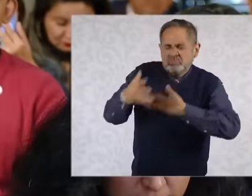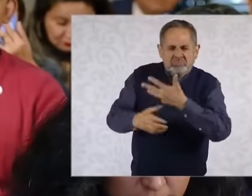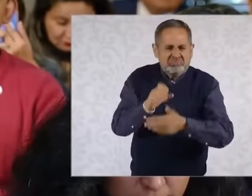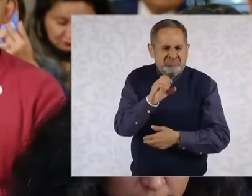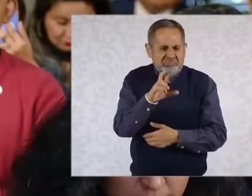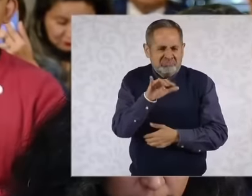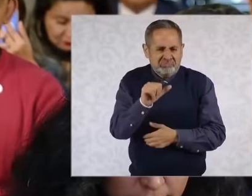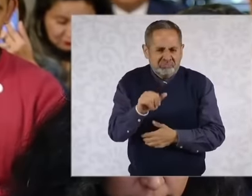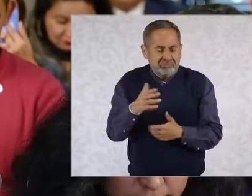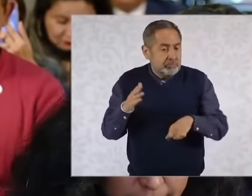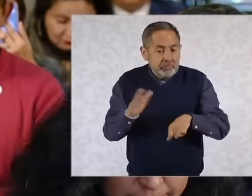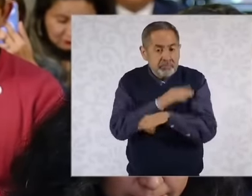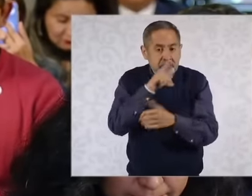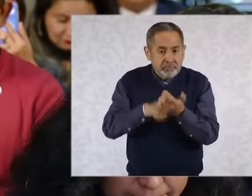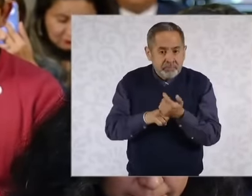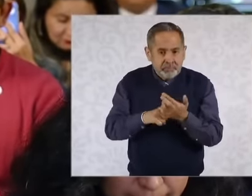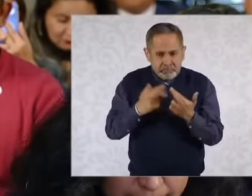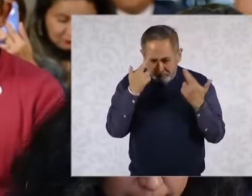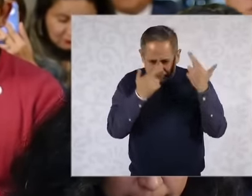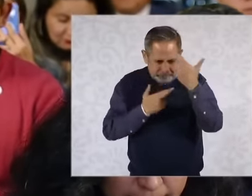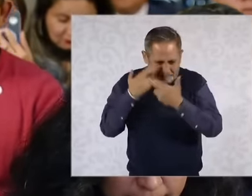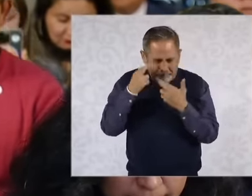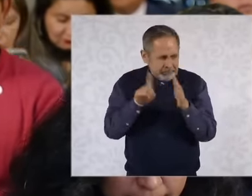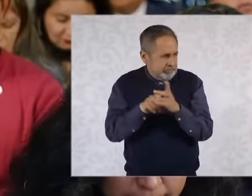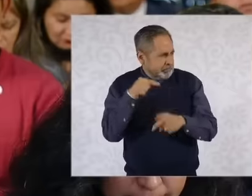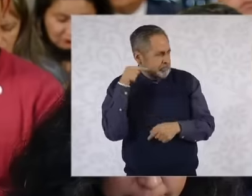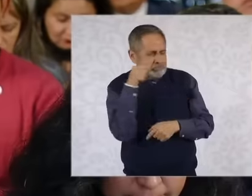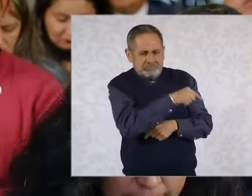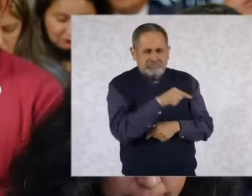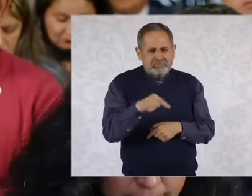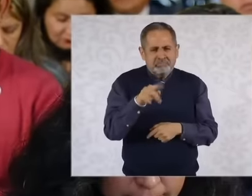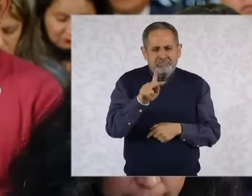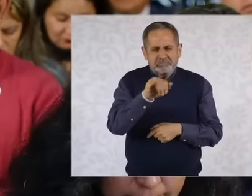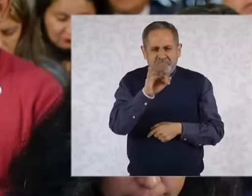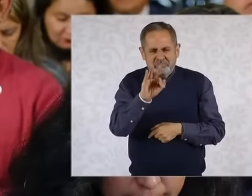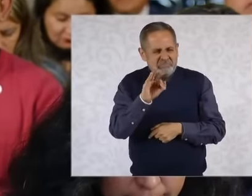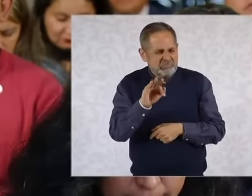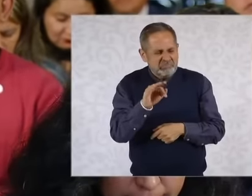this review, the reform of the judicial power would also be seeing the